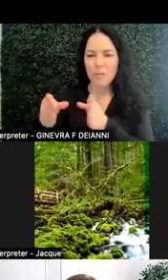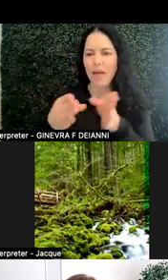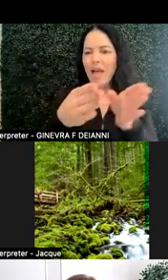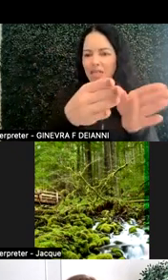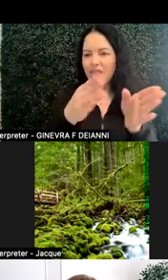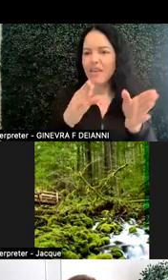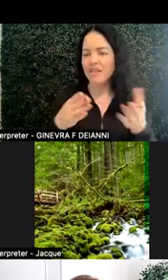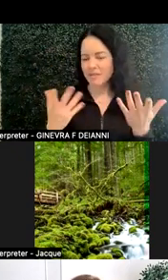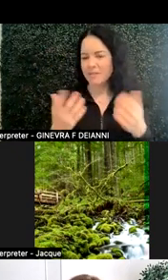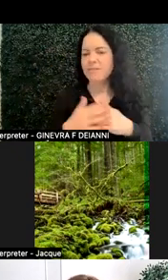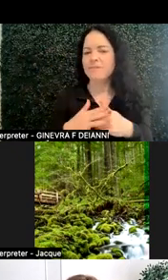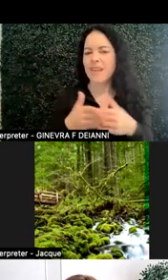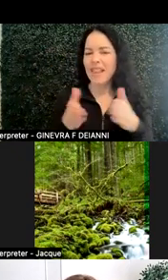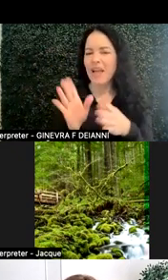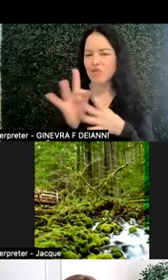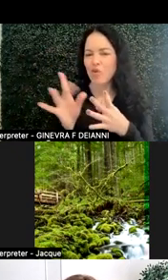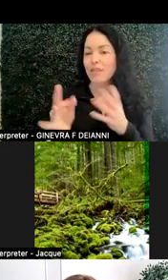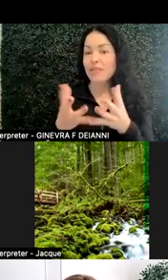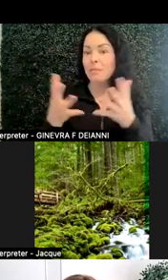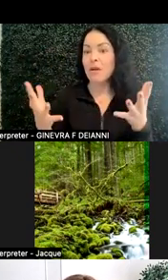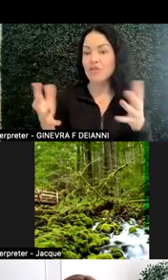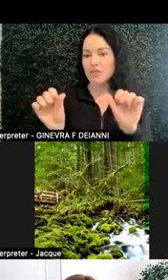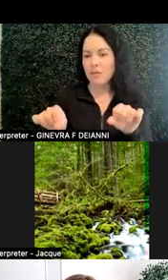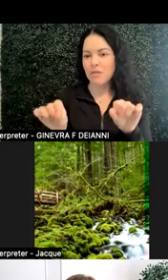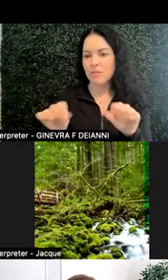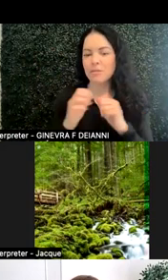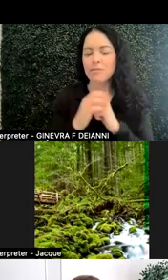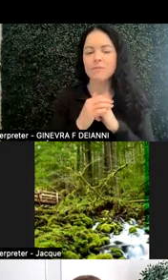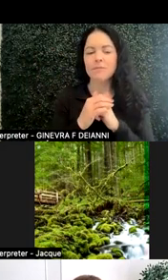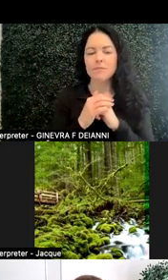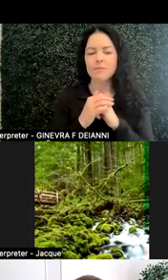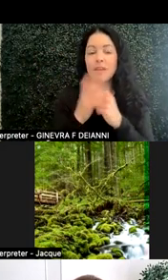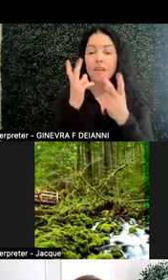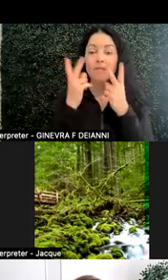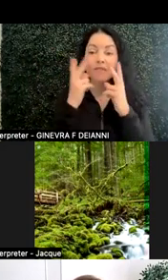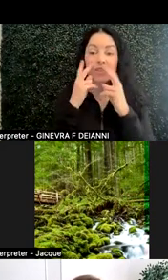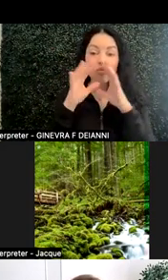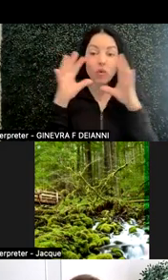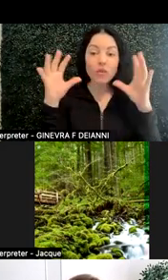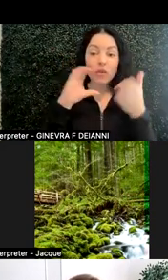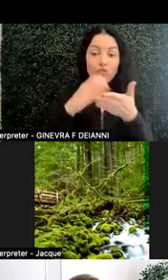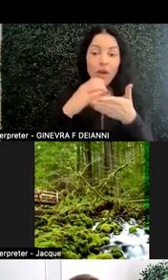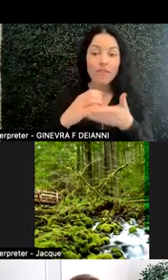learning, allow choice as much as possible. Visuals and graphics, not just text-based.